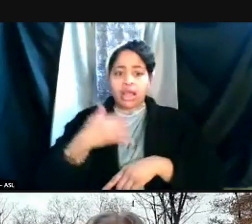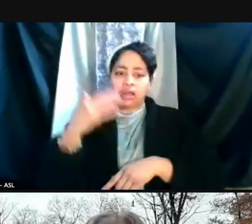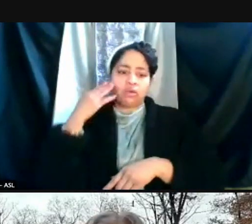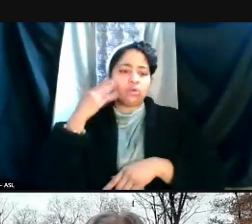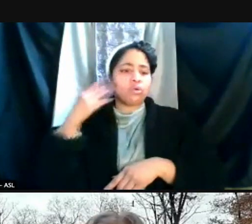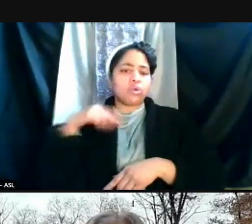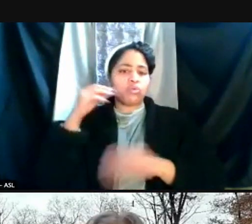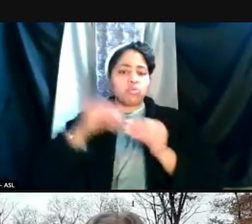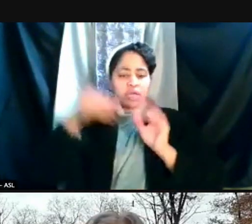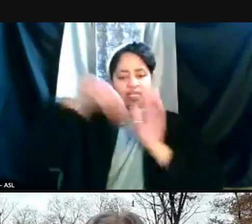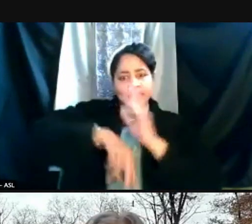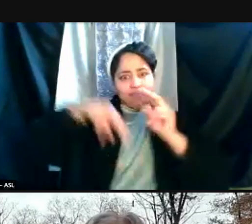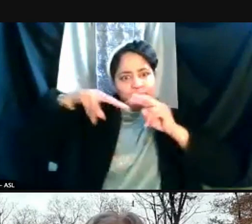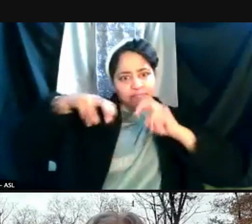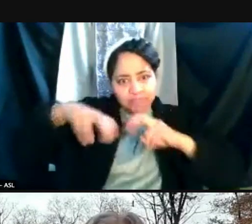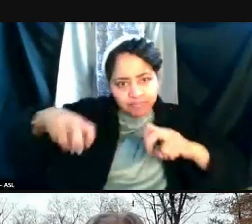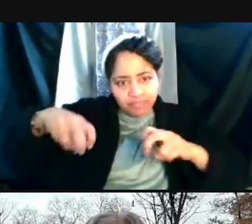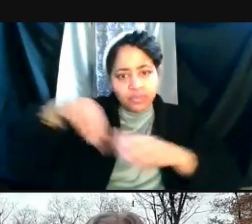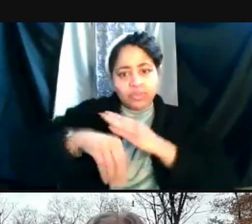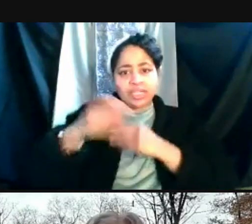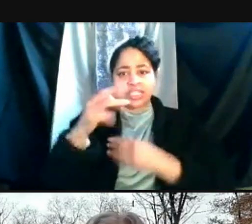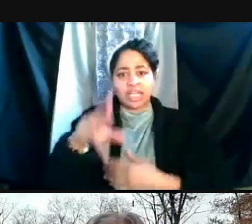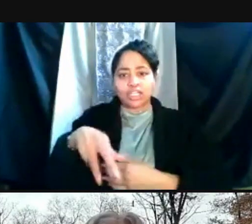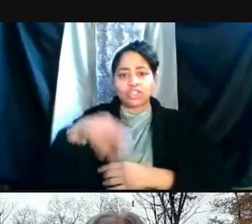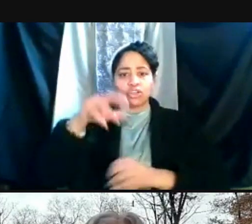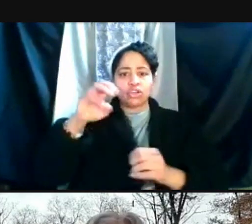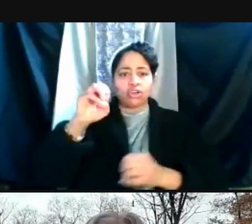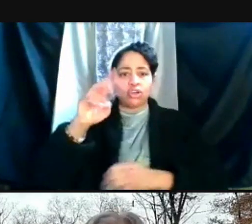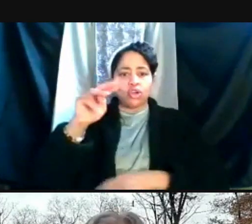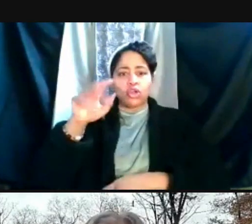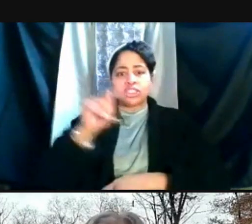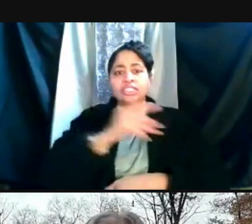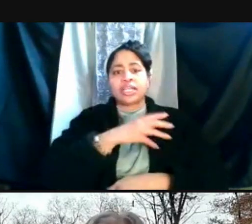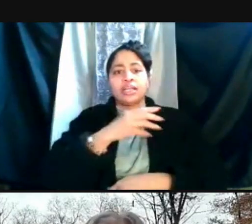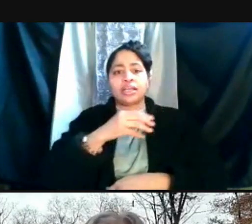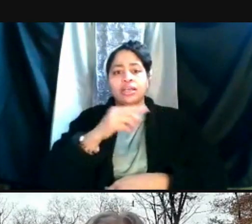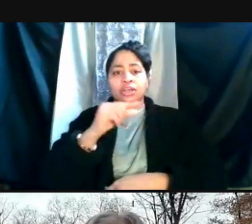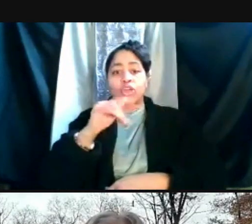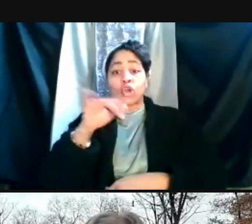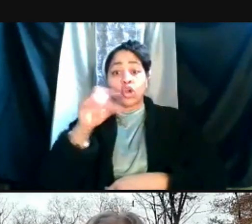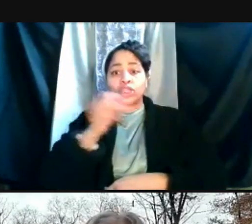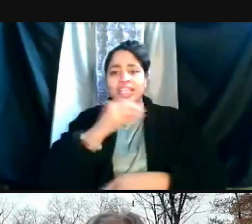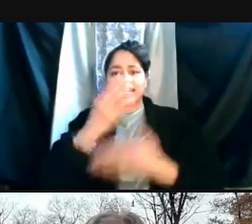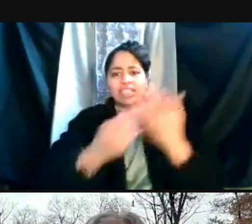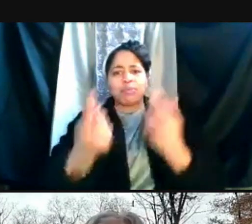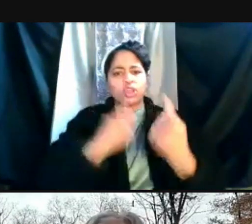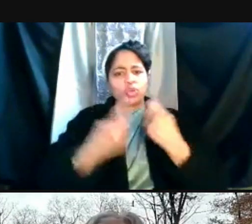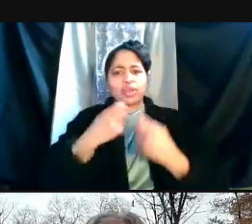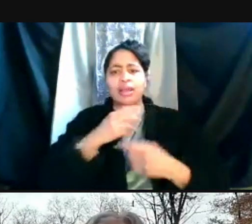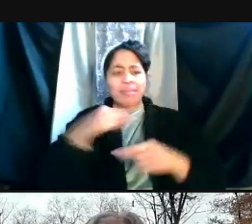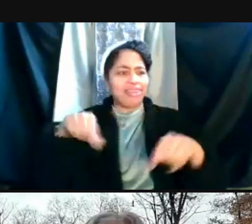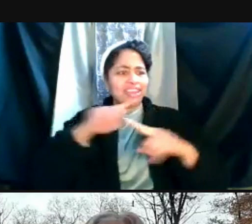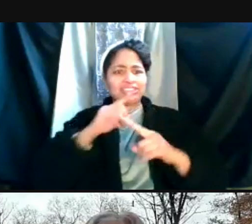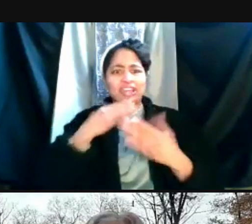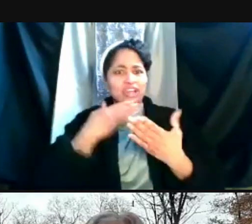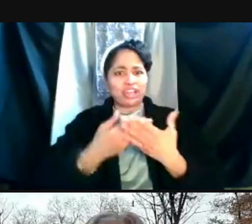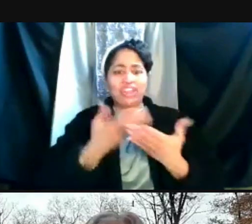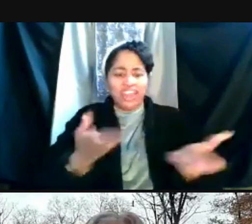with Dr. Ernst and also during some of the Q and A, but no, things are good on campus overall.